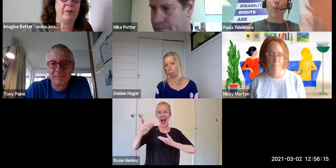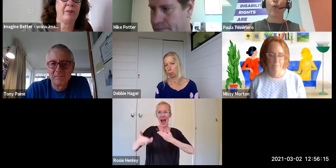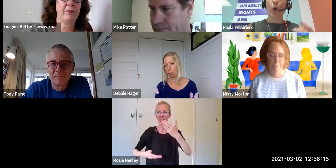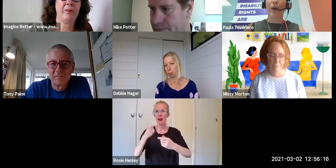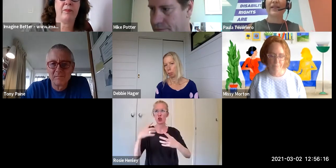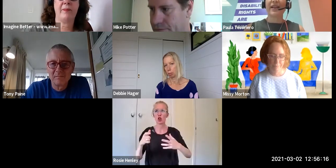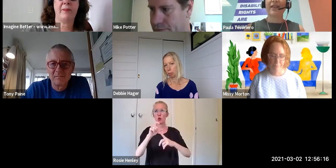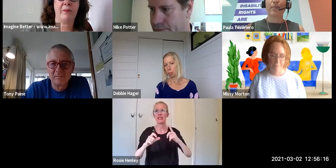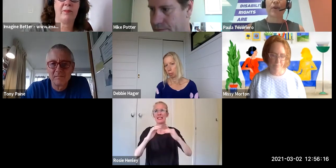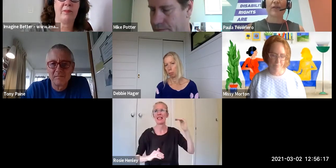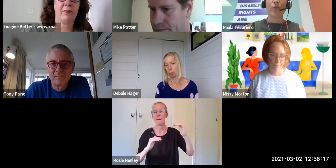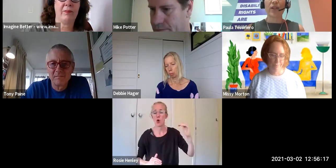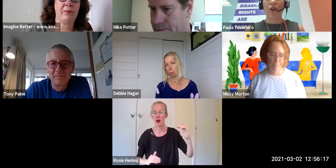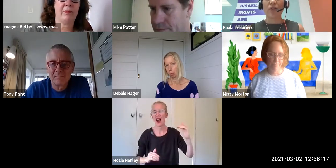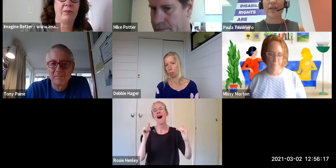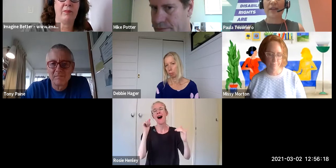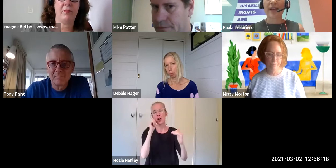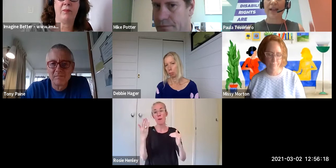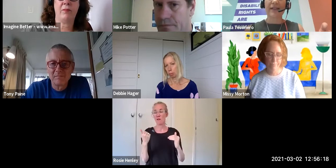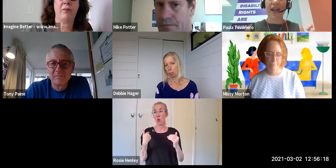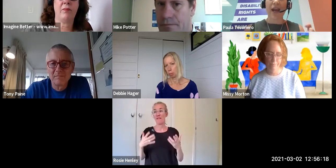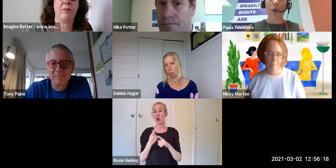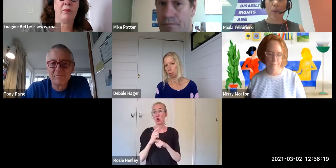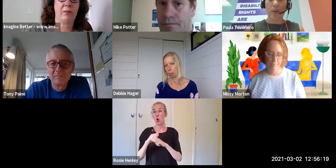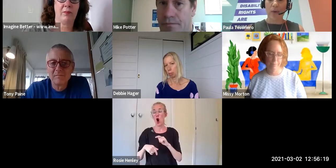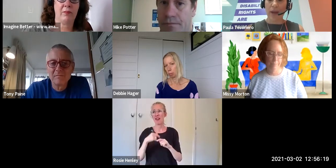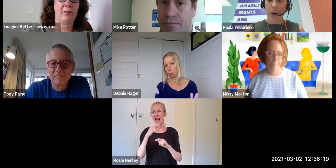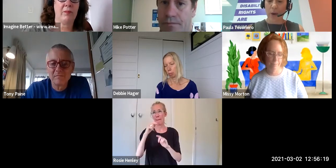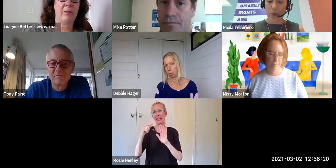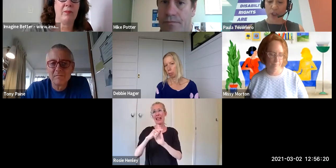we've all got to understand them because if we don't, it's hard to see how we will change